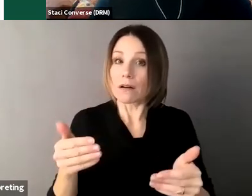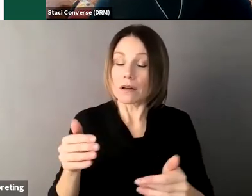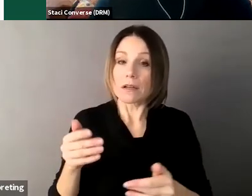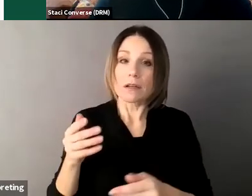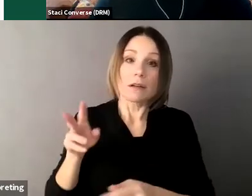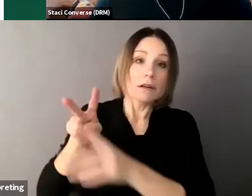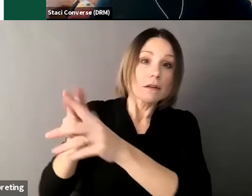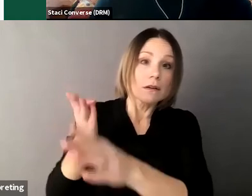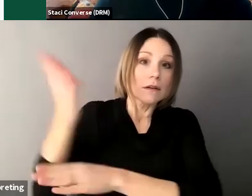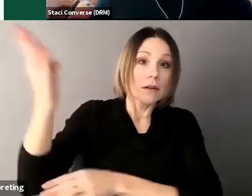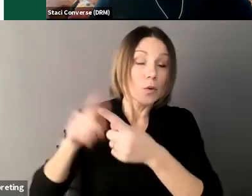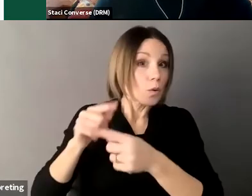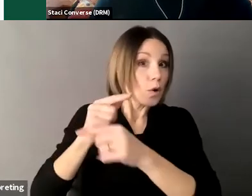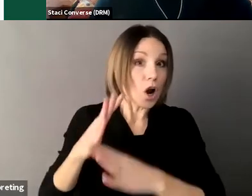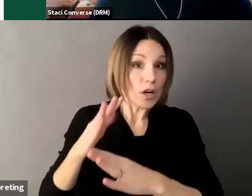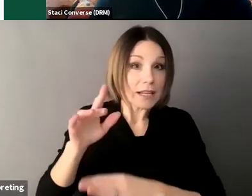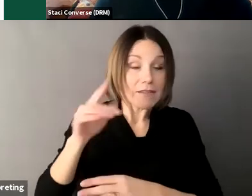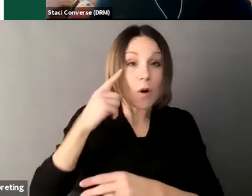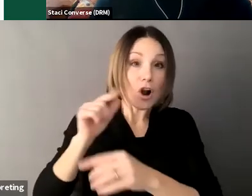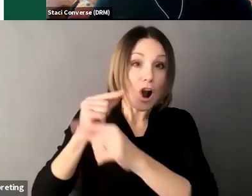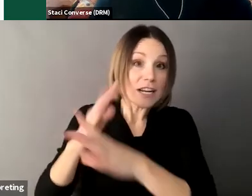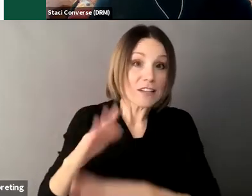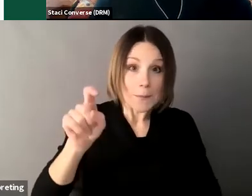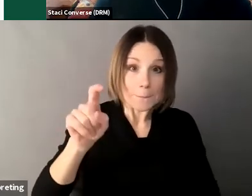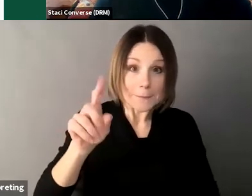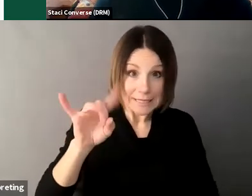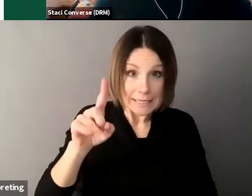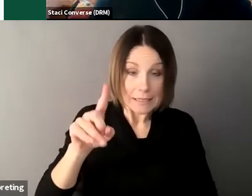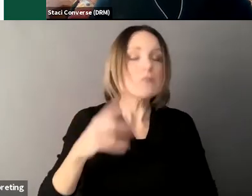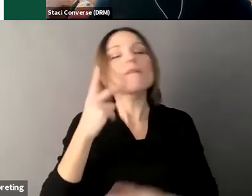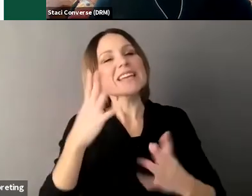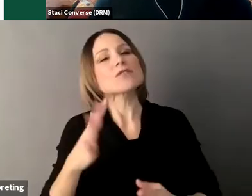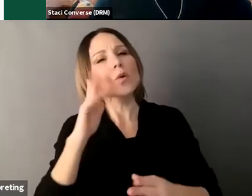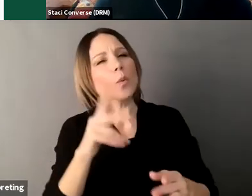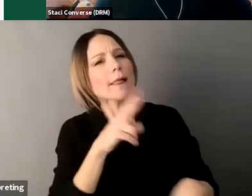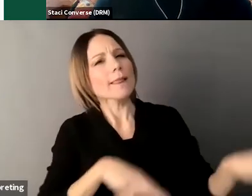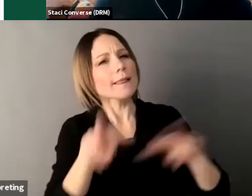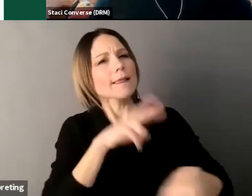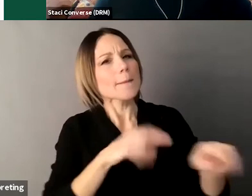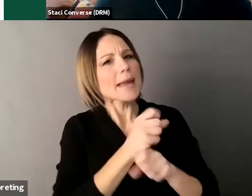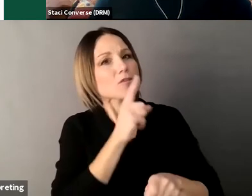and I’m just giving the interpreter a minute